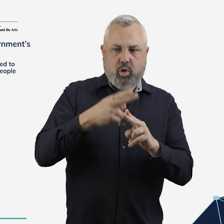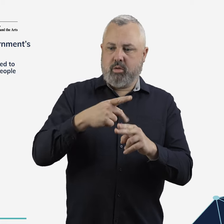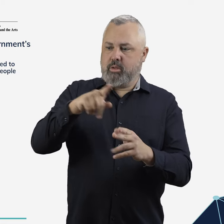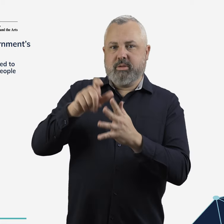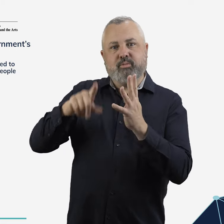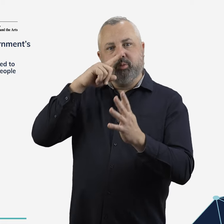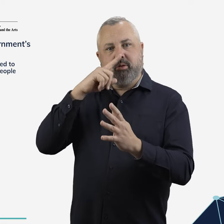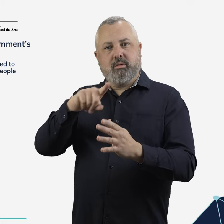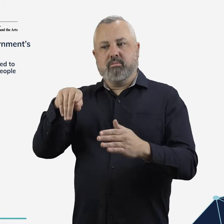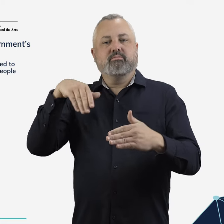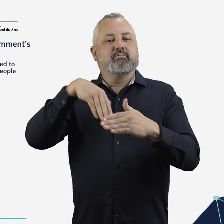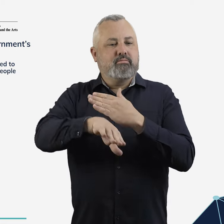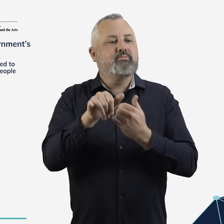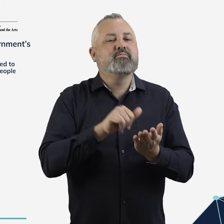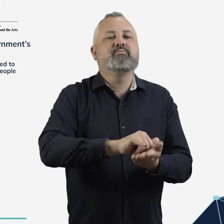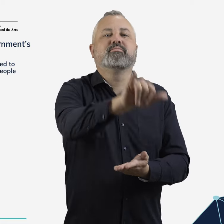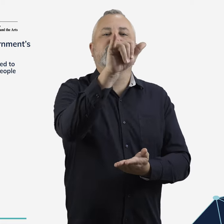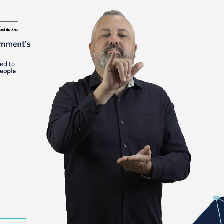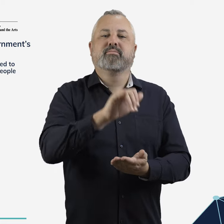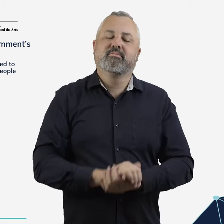facilitate the journeys of people with disability.